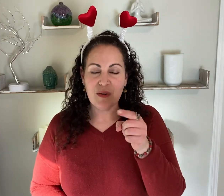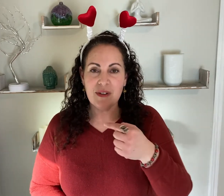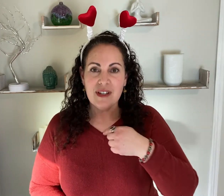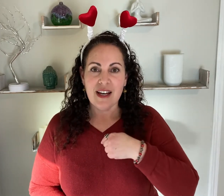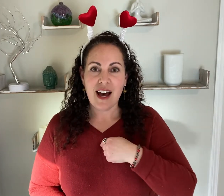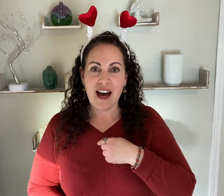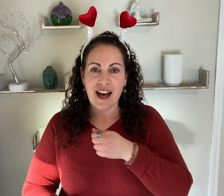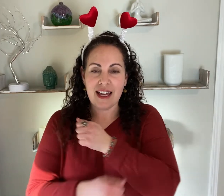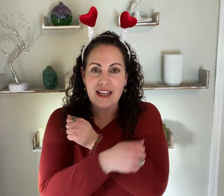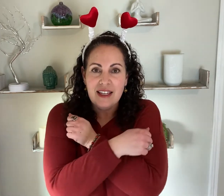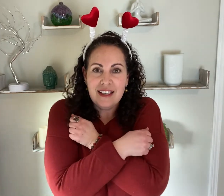point.